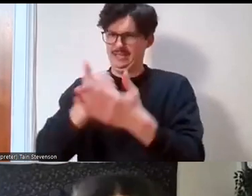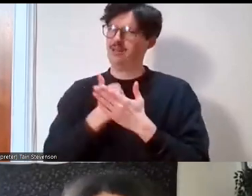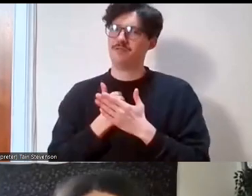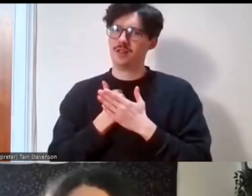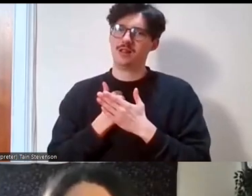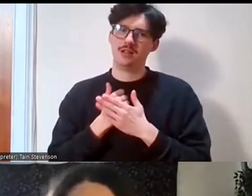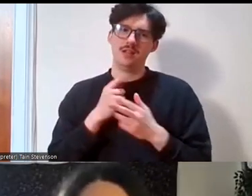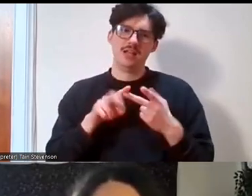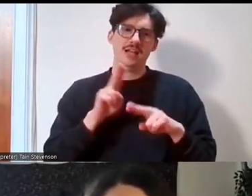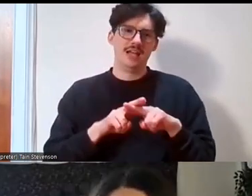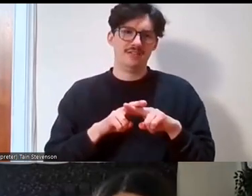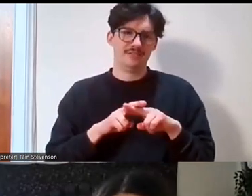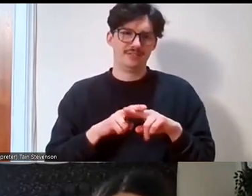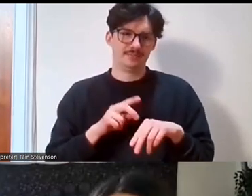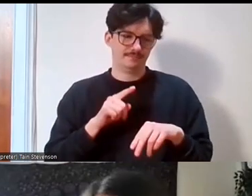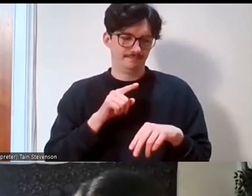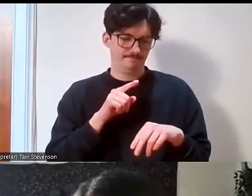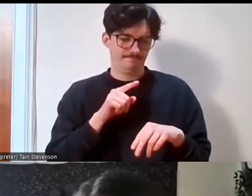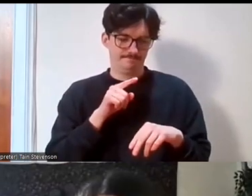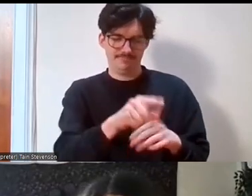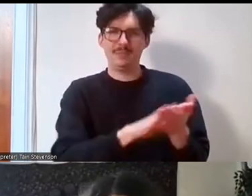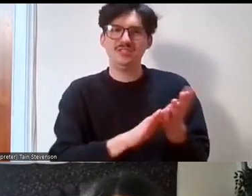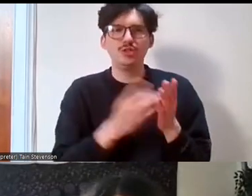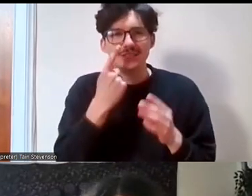you can pull on all those resources and all those insights. So we've got another question,